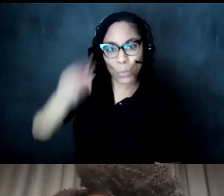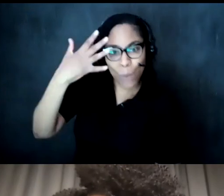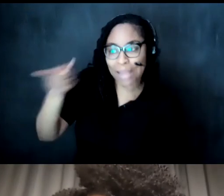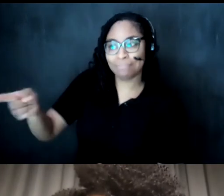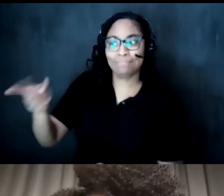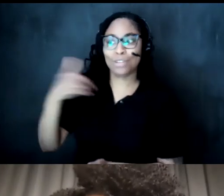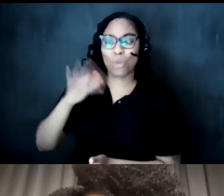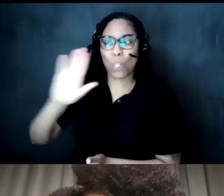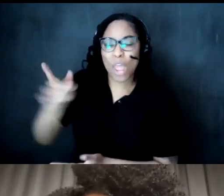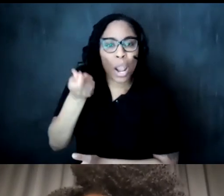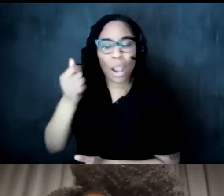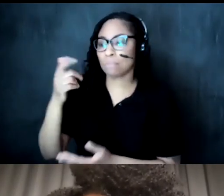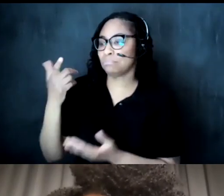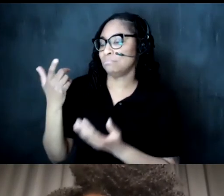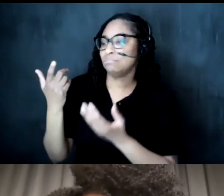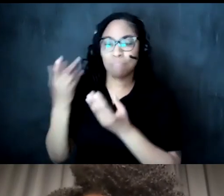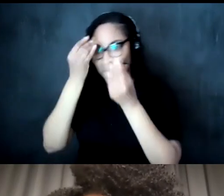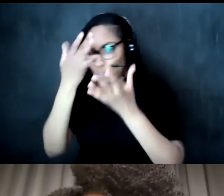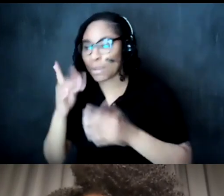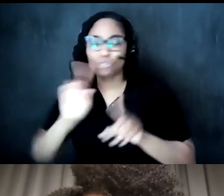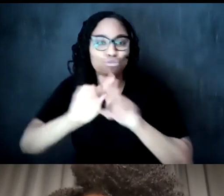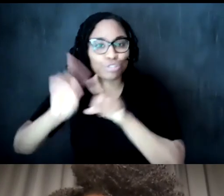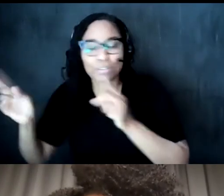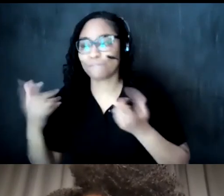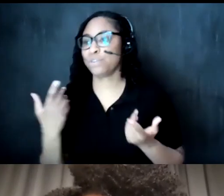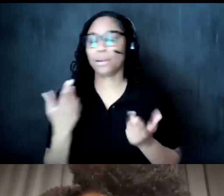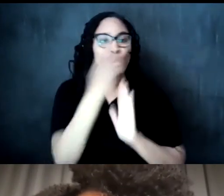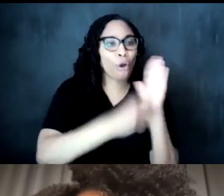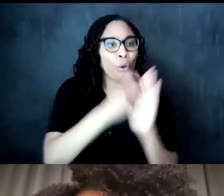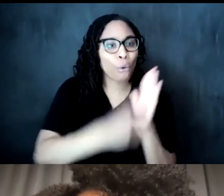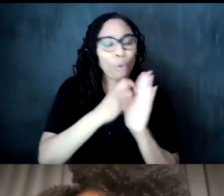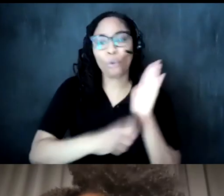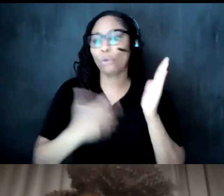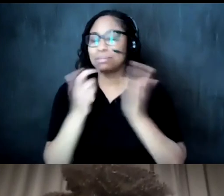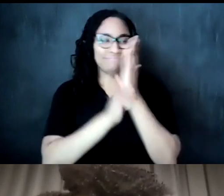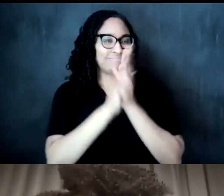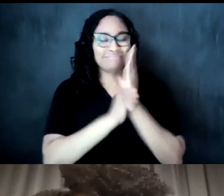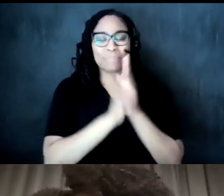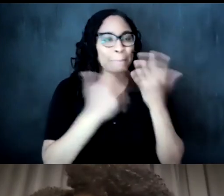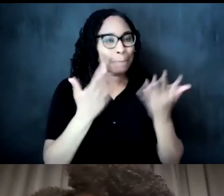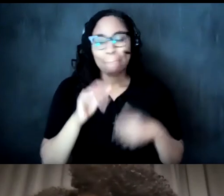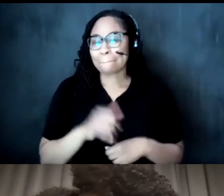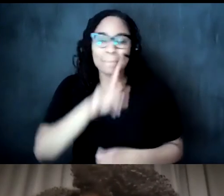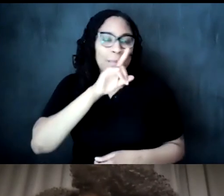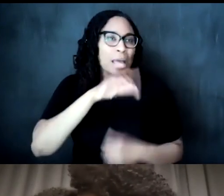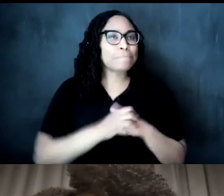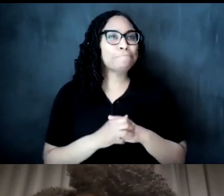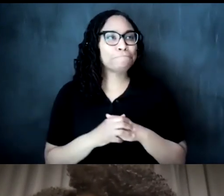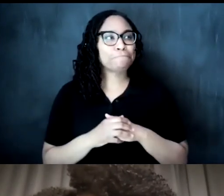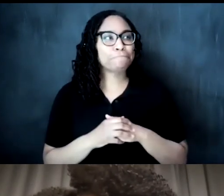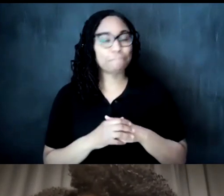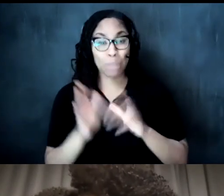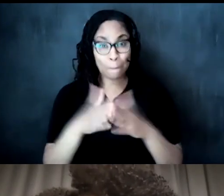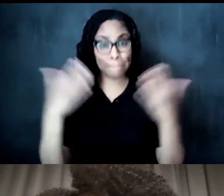through different web articles magazines so forth and so on there is not an actual book on record